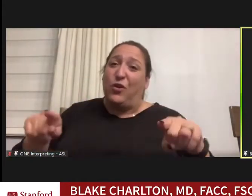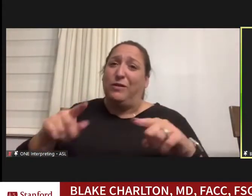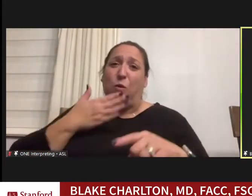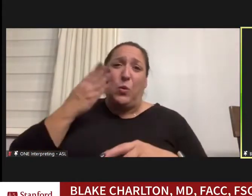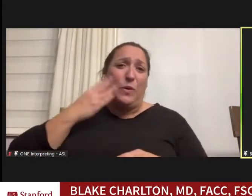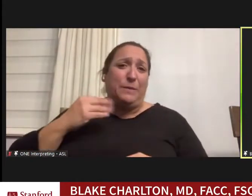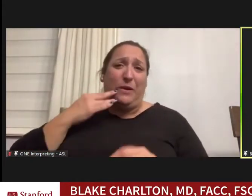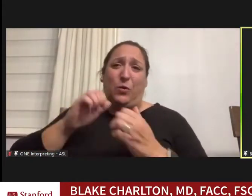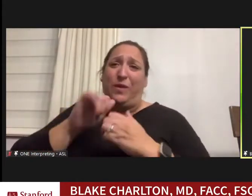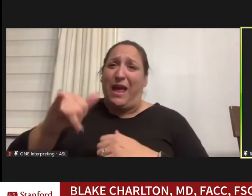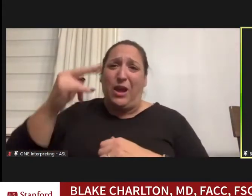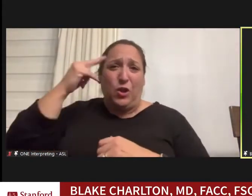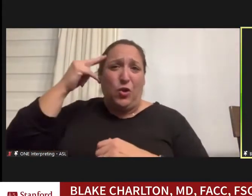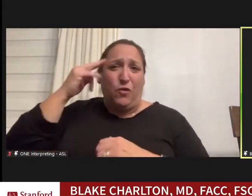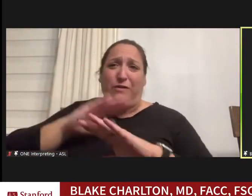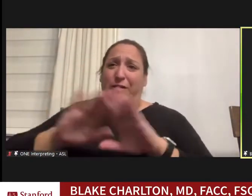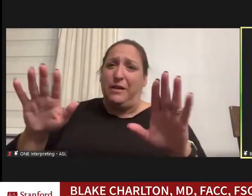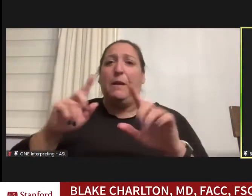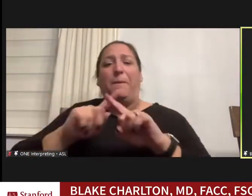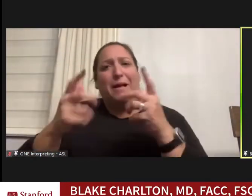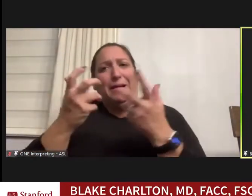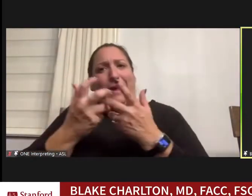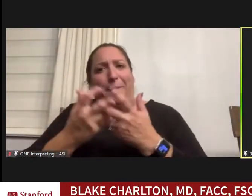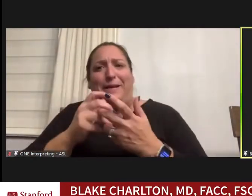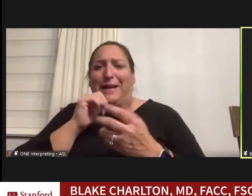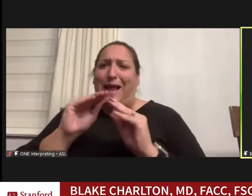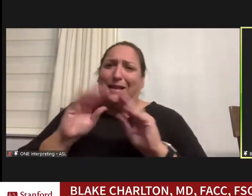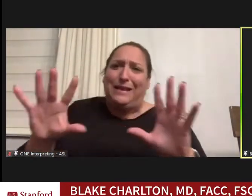and the accommodations weren't exactly clear about how that would work at the time.